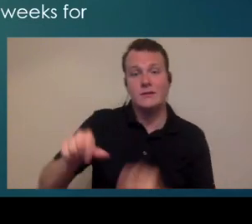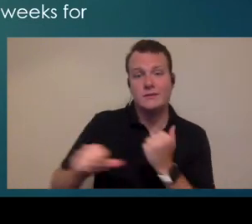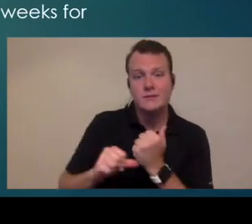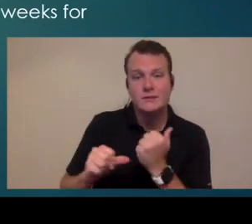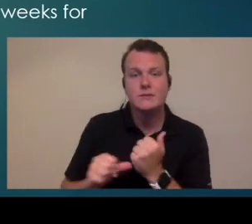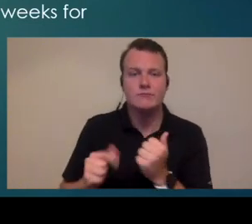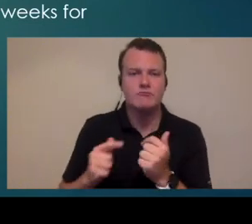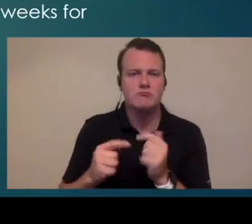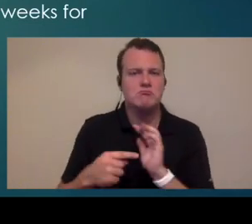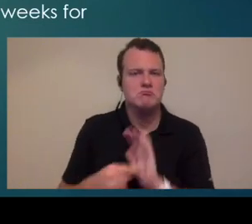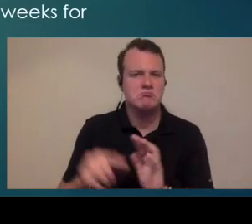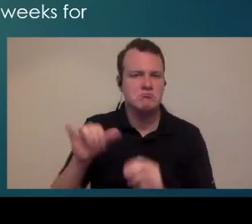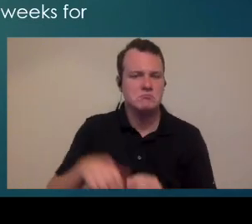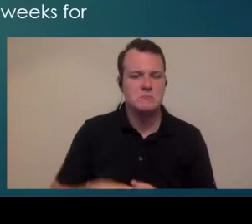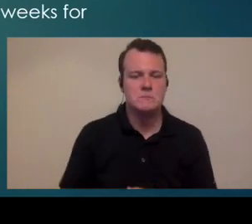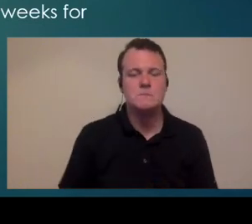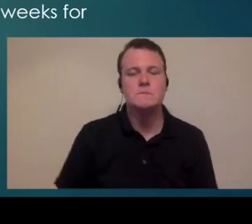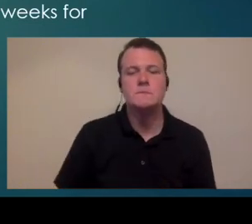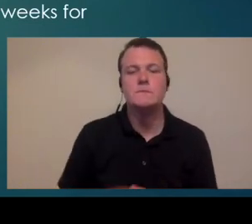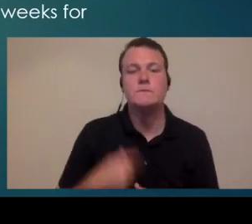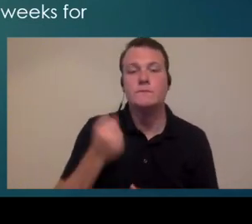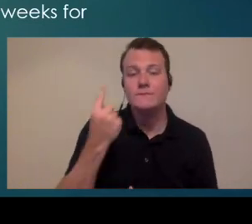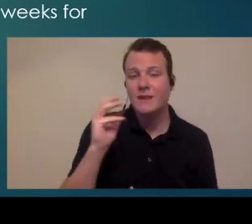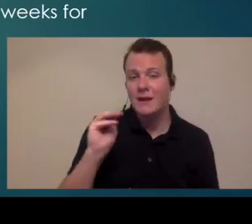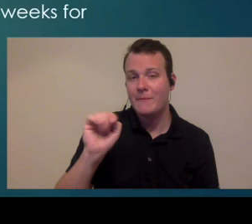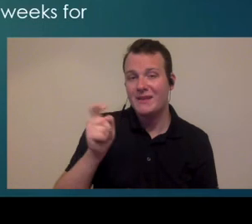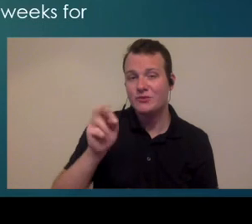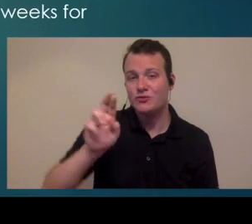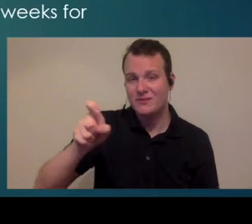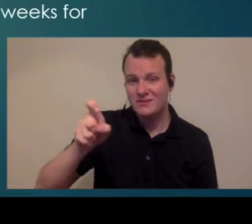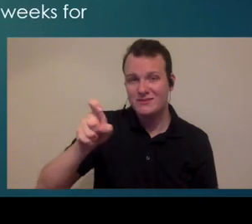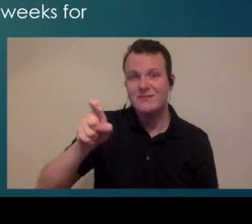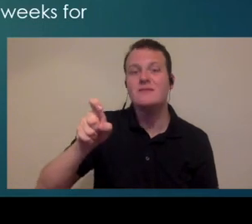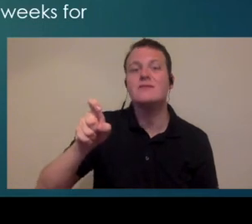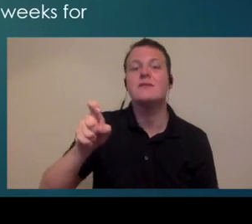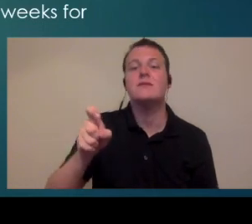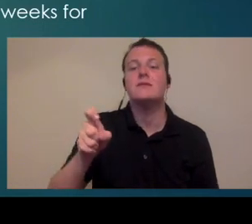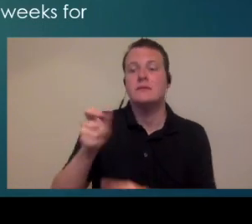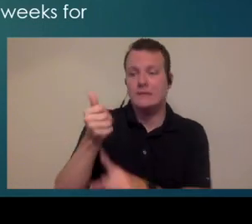does it need an assistant those sorts of things but in terms of a matrix that